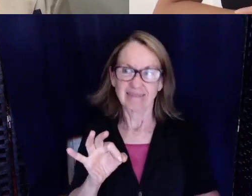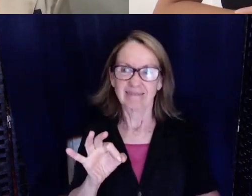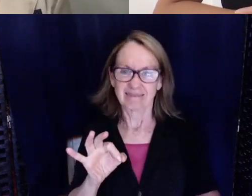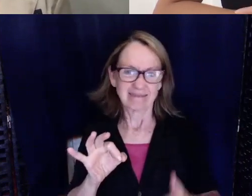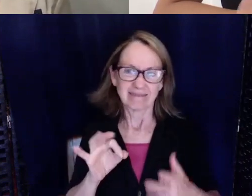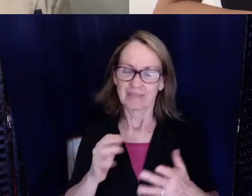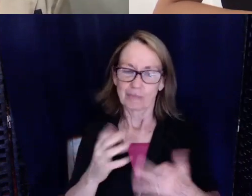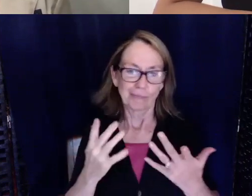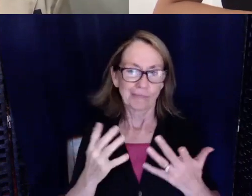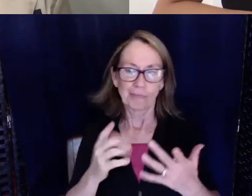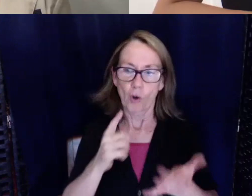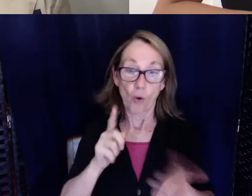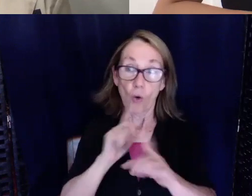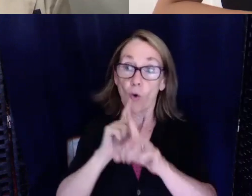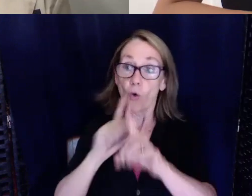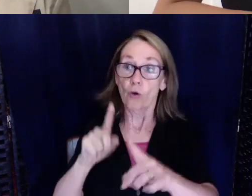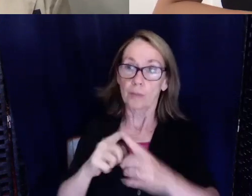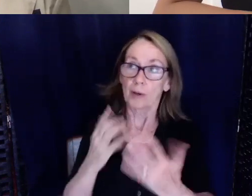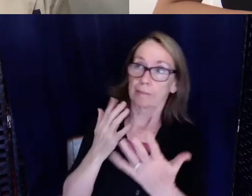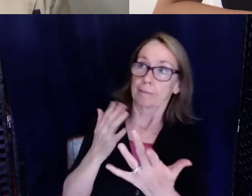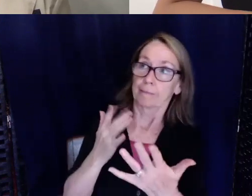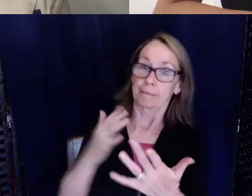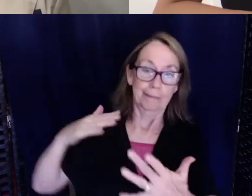that the use of masks as a hard of hearing